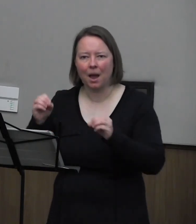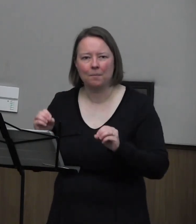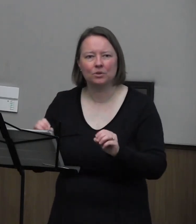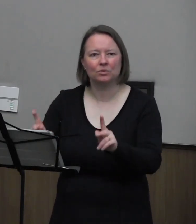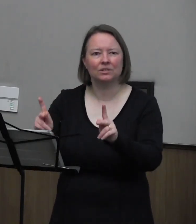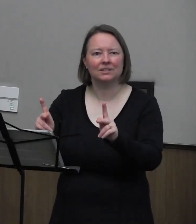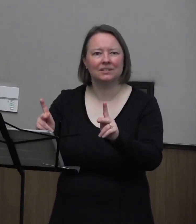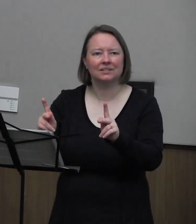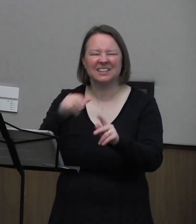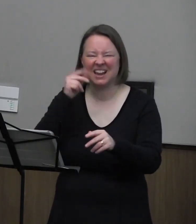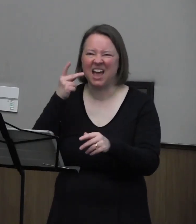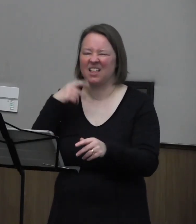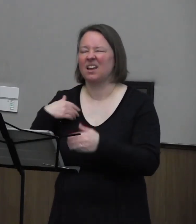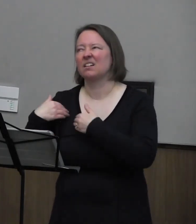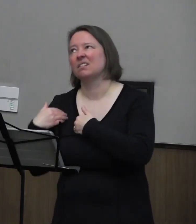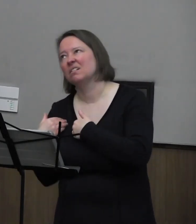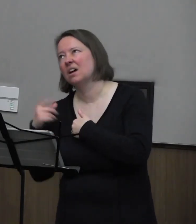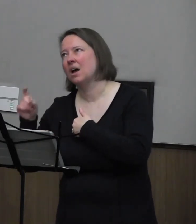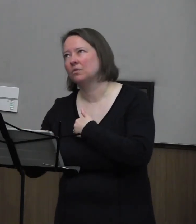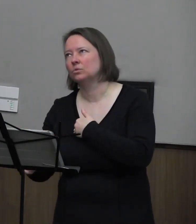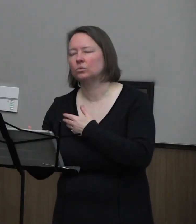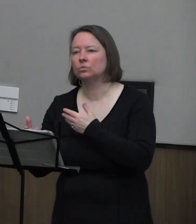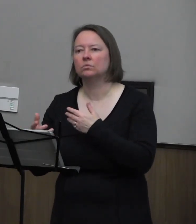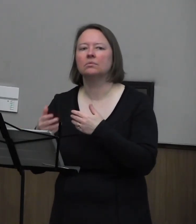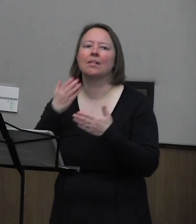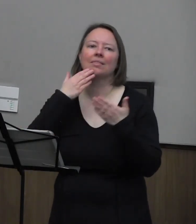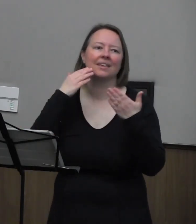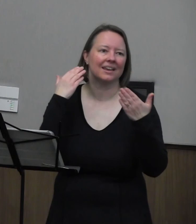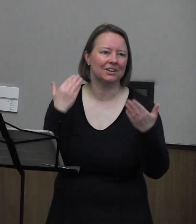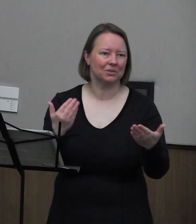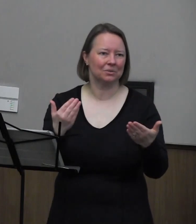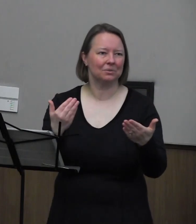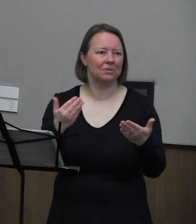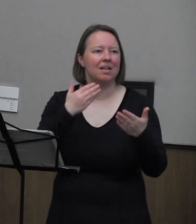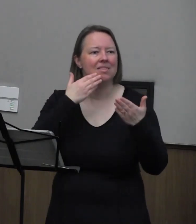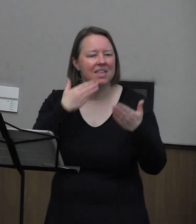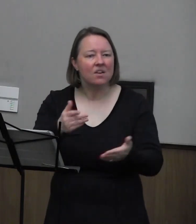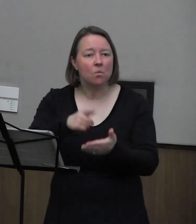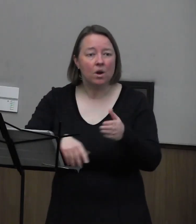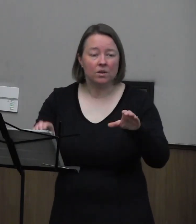and not burdens, thank you. Thank you for what you have done.